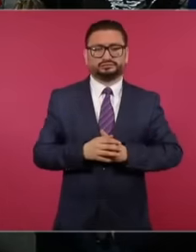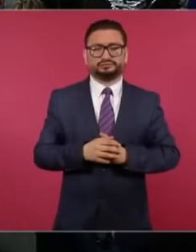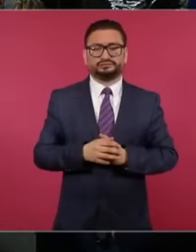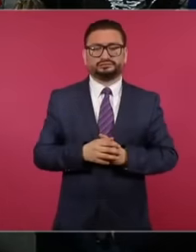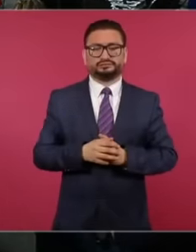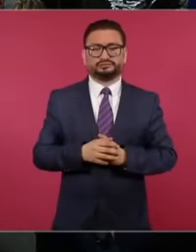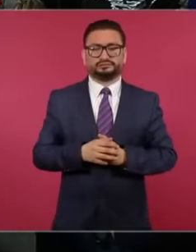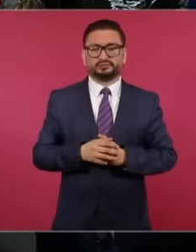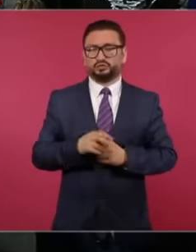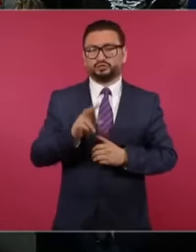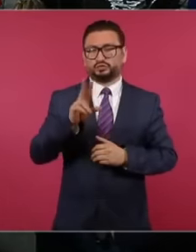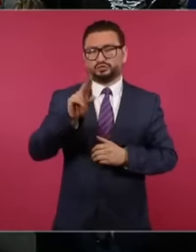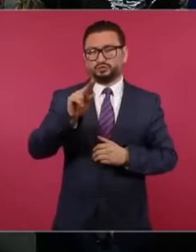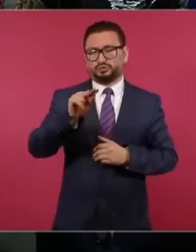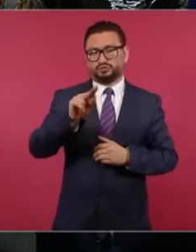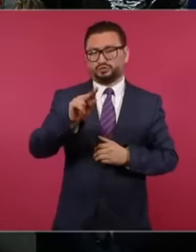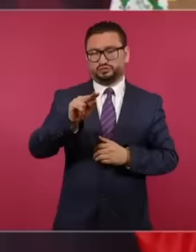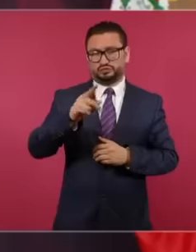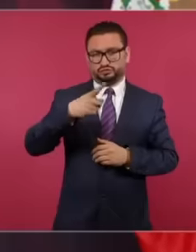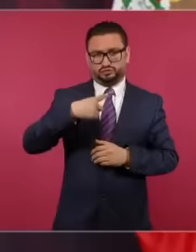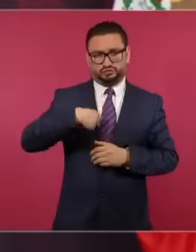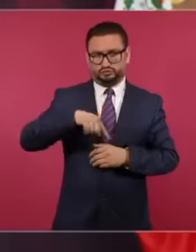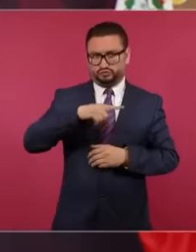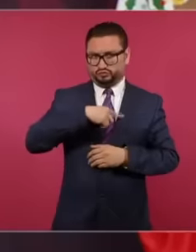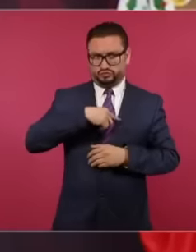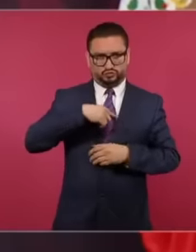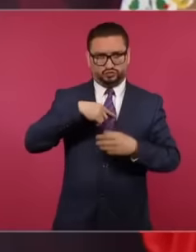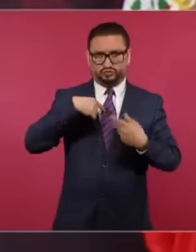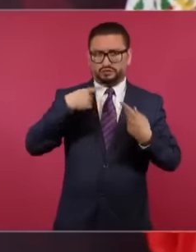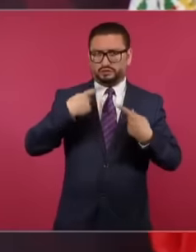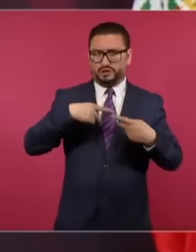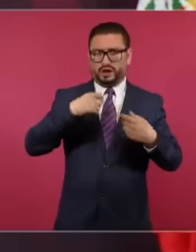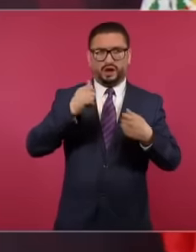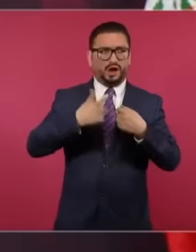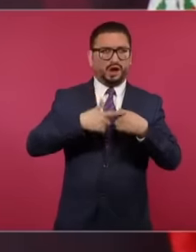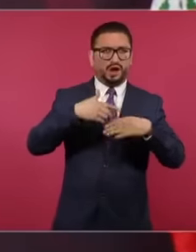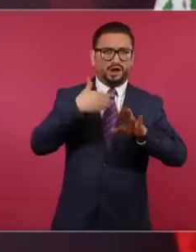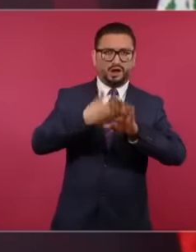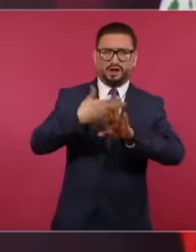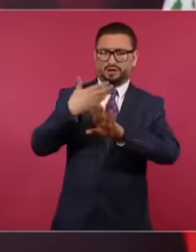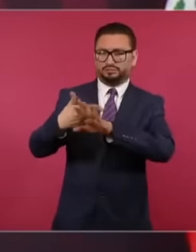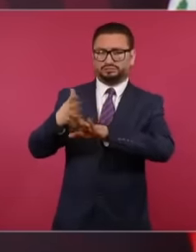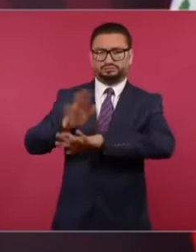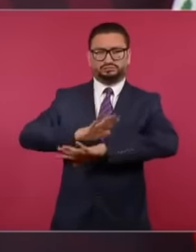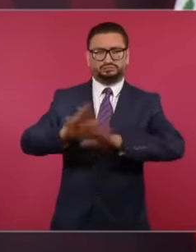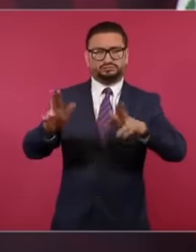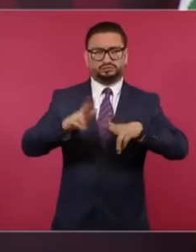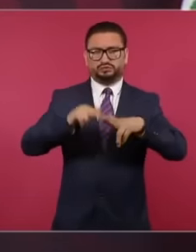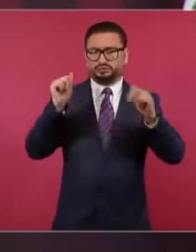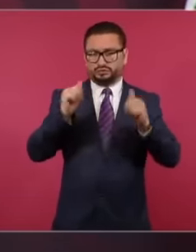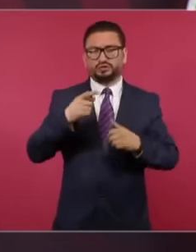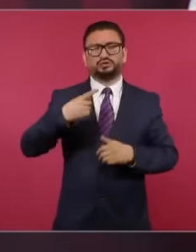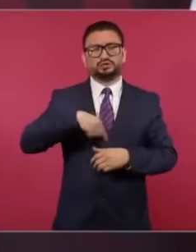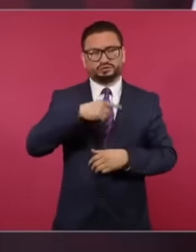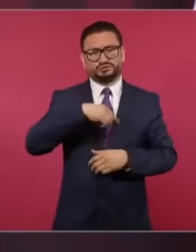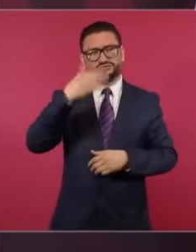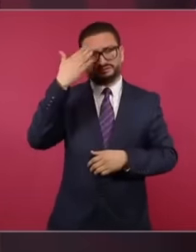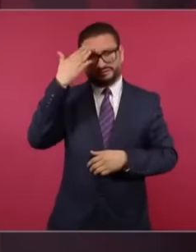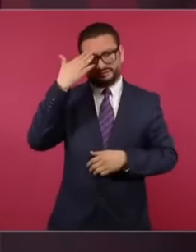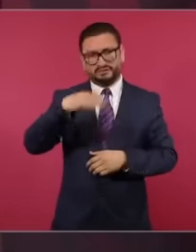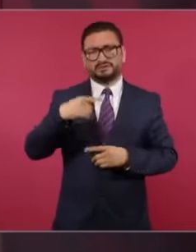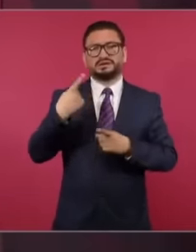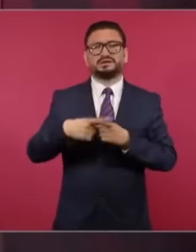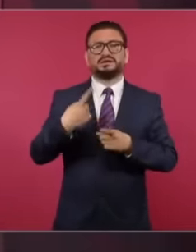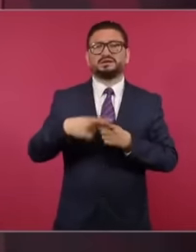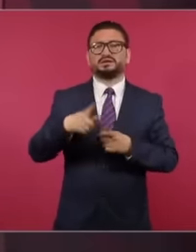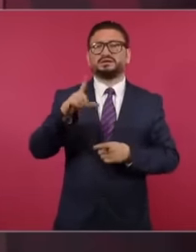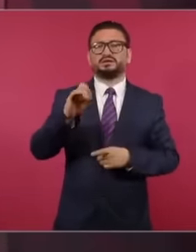no, we do not persecute anyone and we already know who Lorel de Mola is. He already knows this